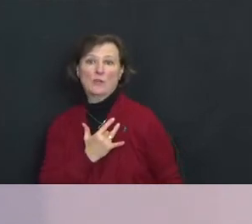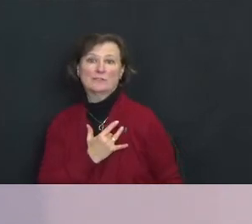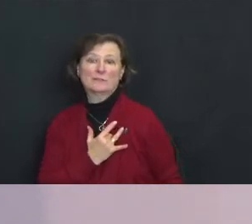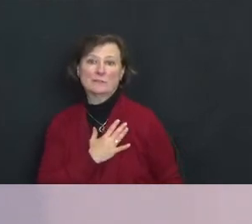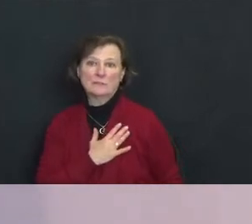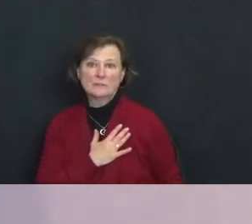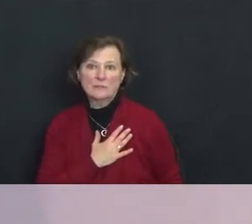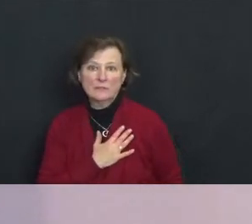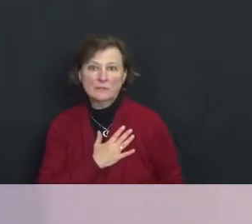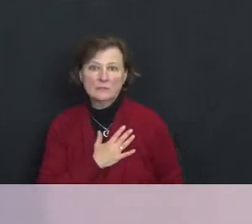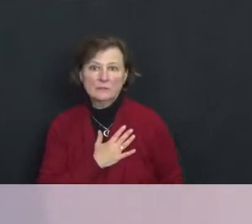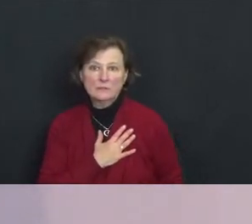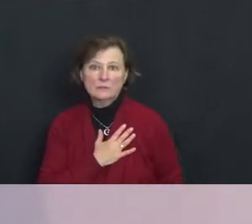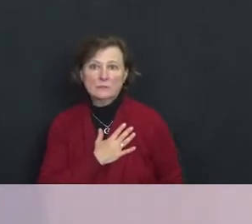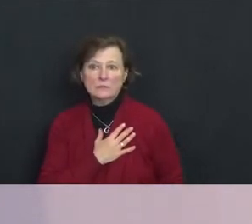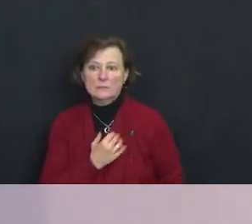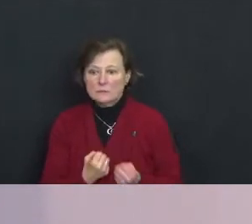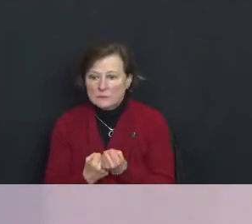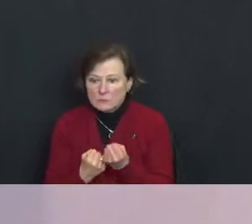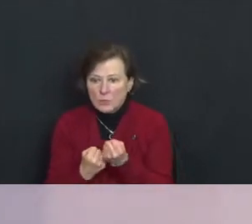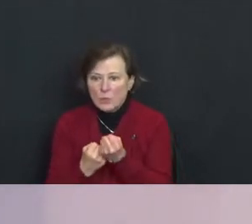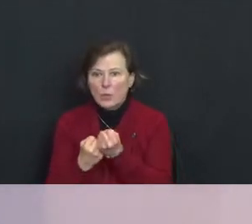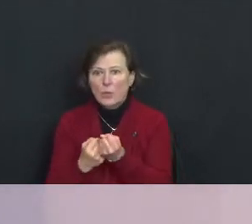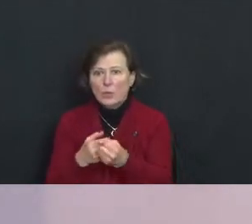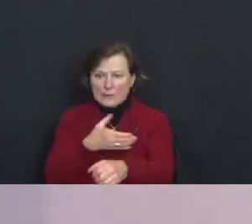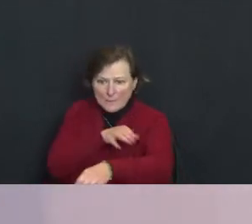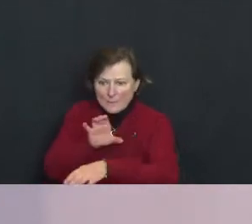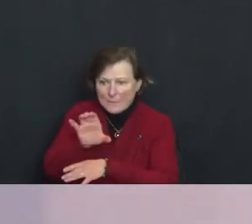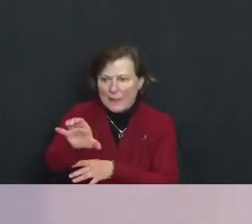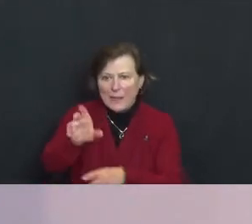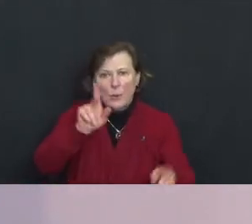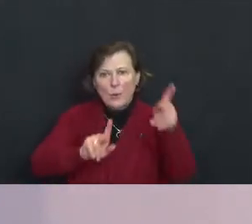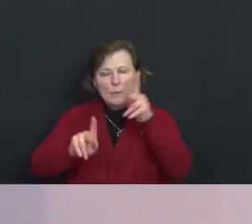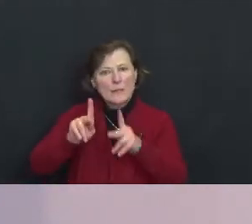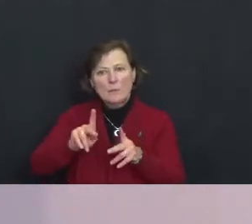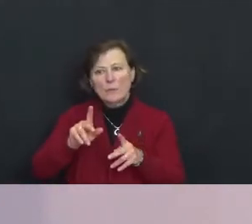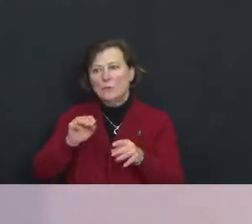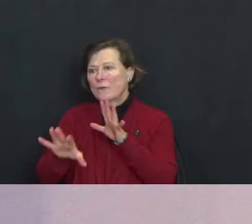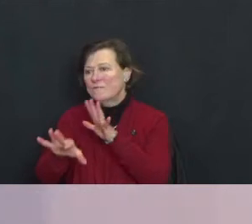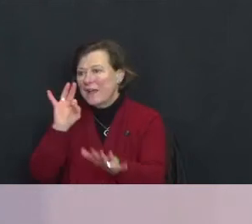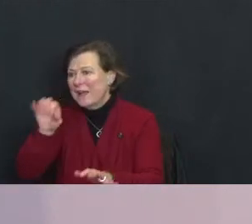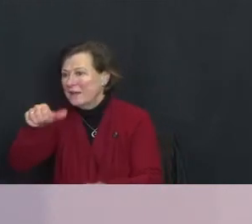Enabling and empowering people high and low and everyone to be able to find others with